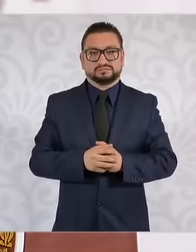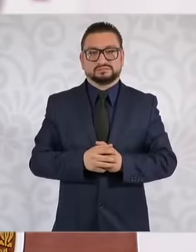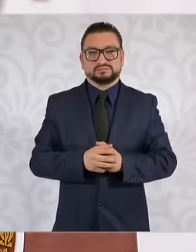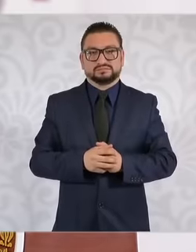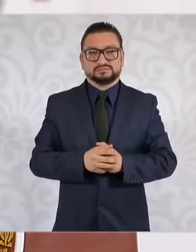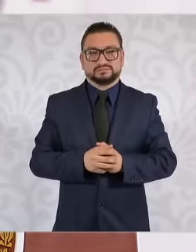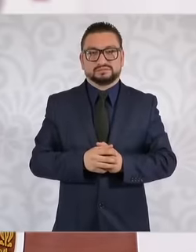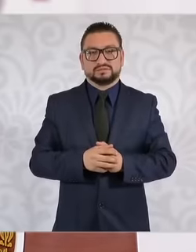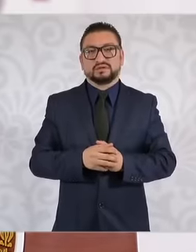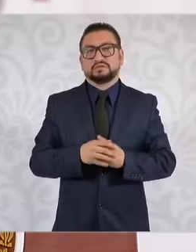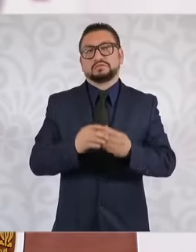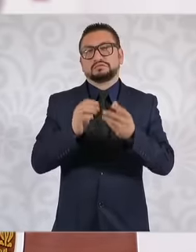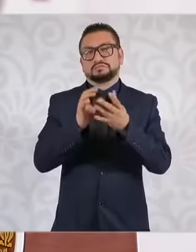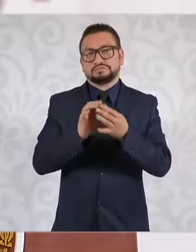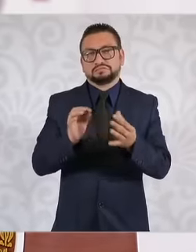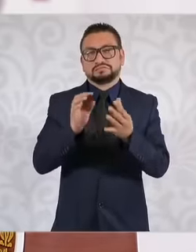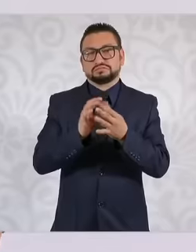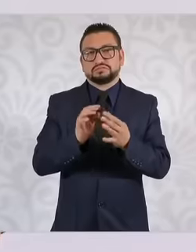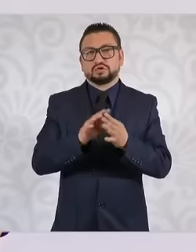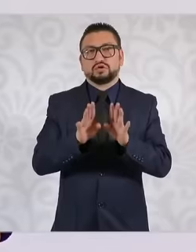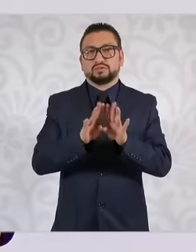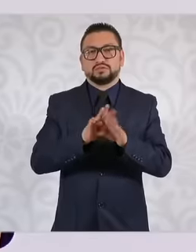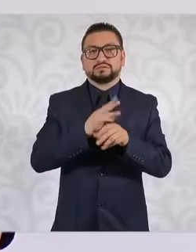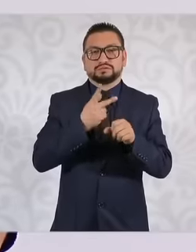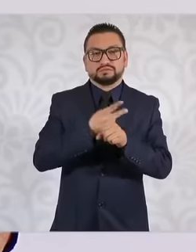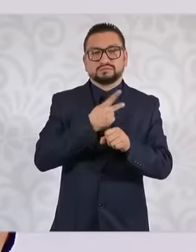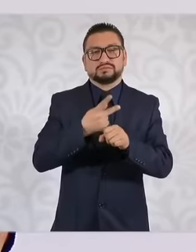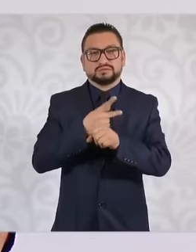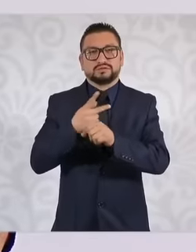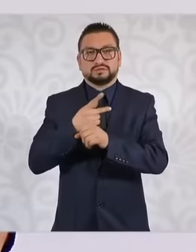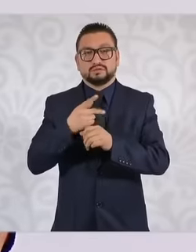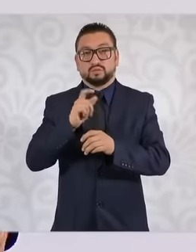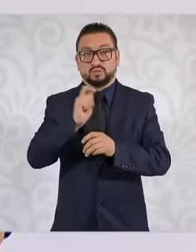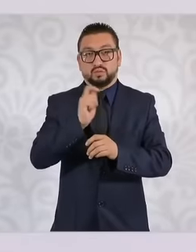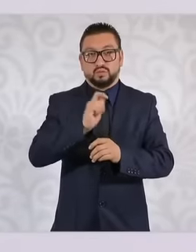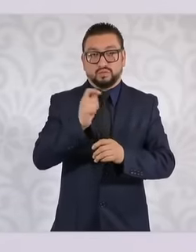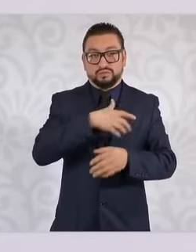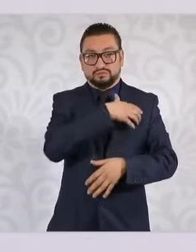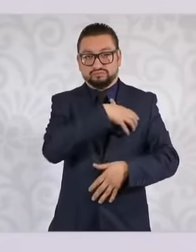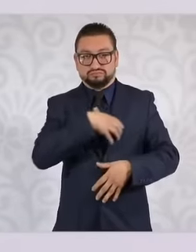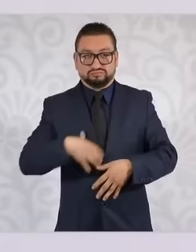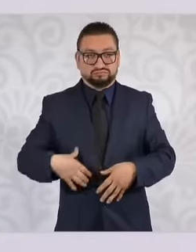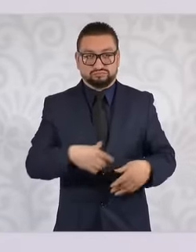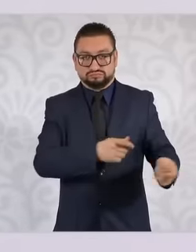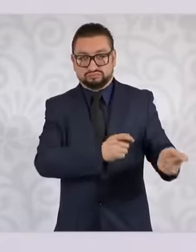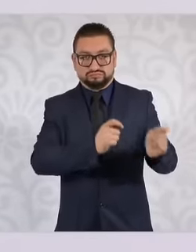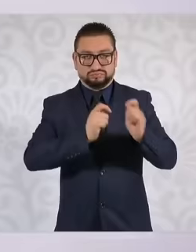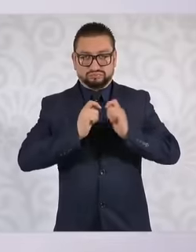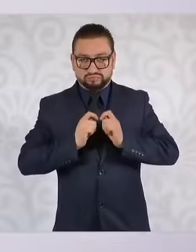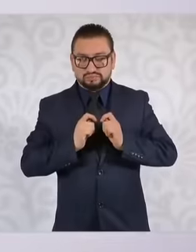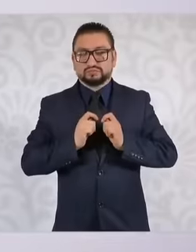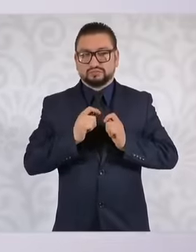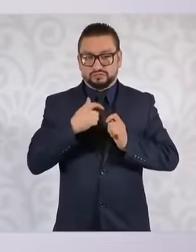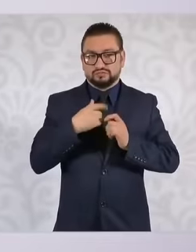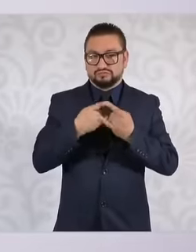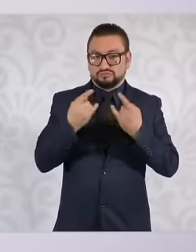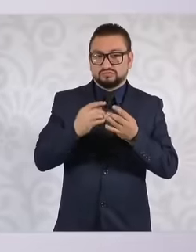the description What happened during this historic transition and I hope to be able to finish it at the end of the year